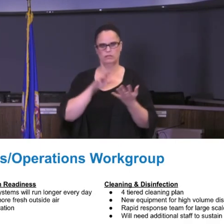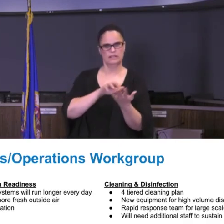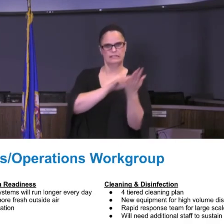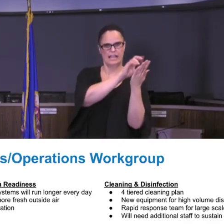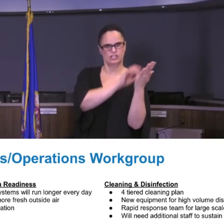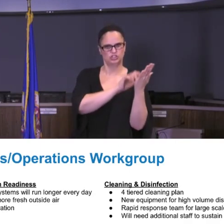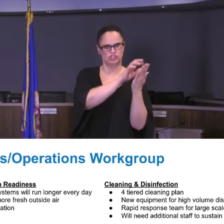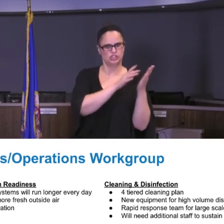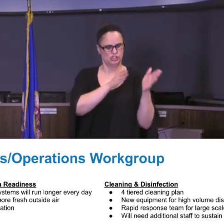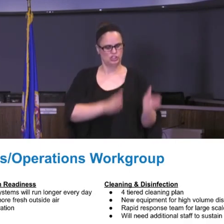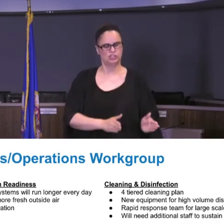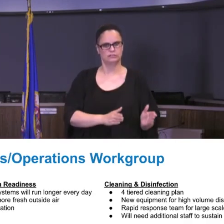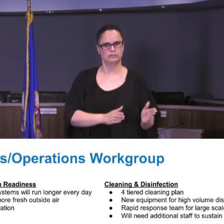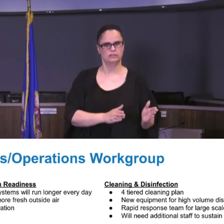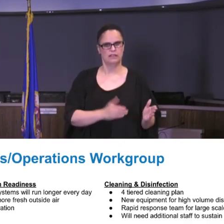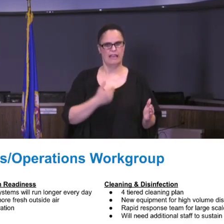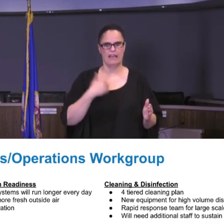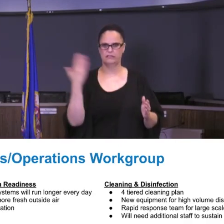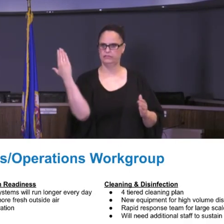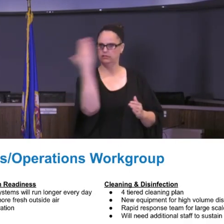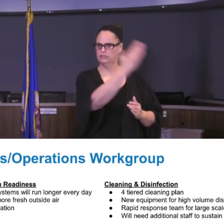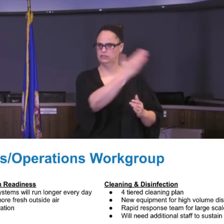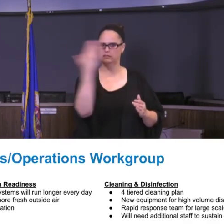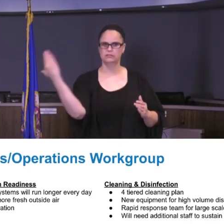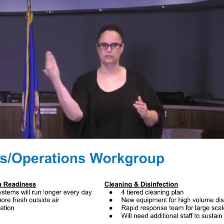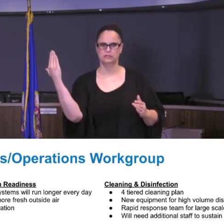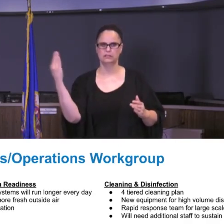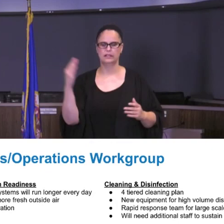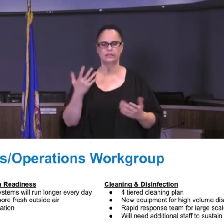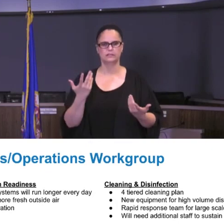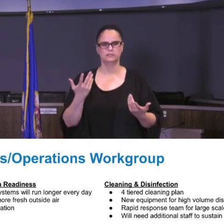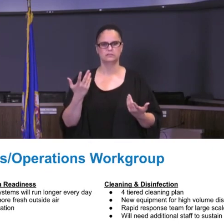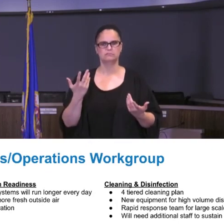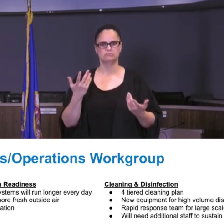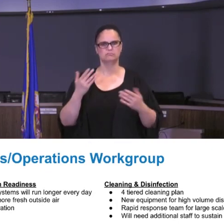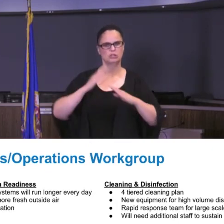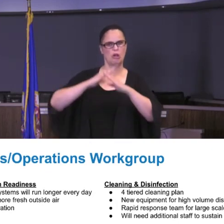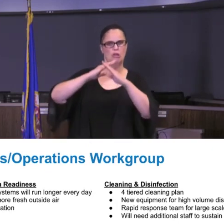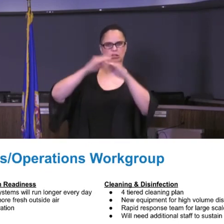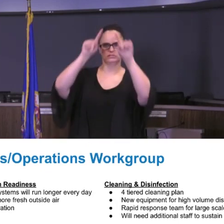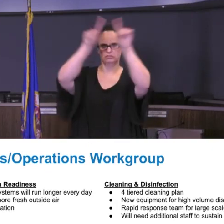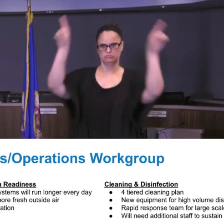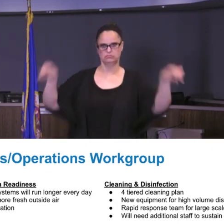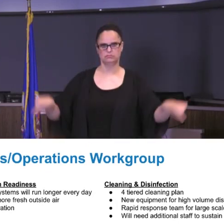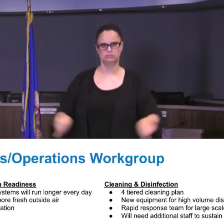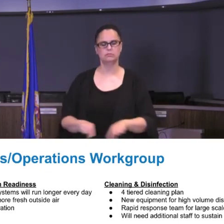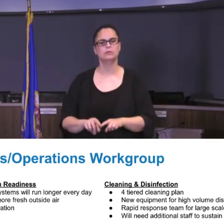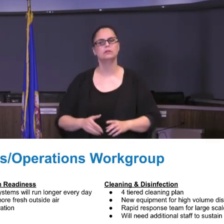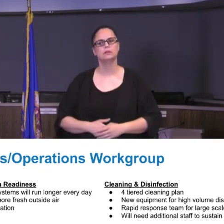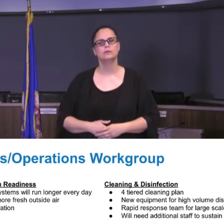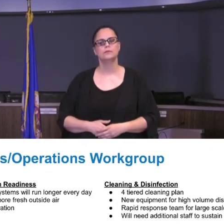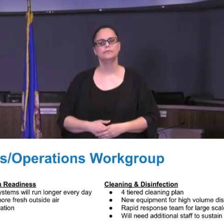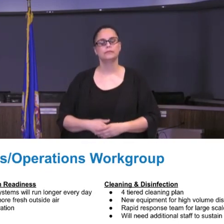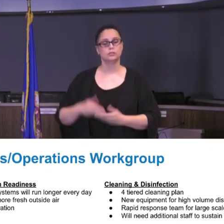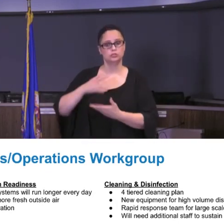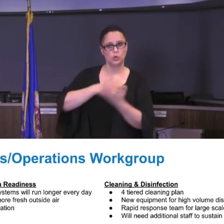you've seen some of the different sneeze guards or portable partitions that they've put in place, social distancing and directional signage just was